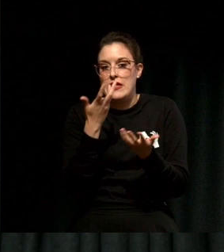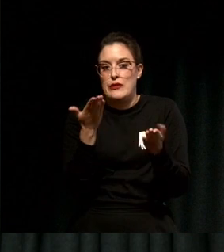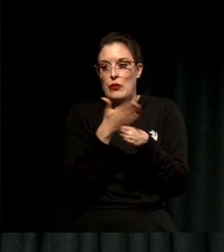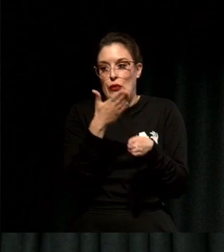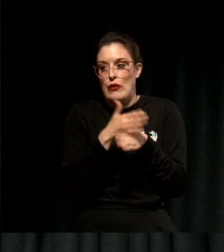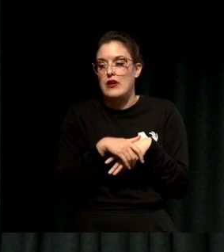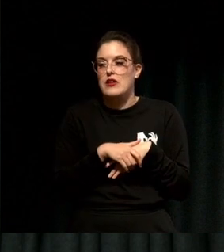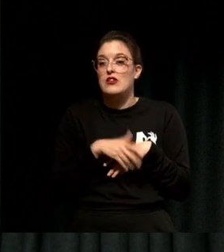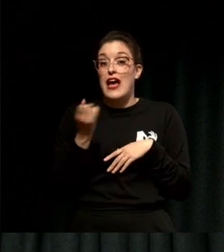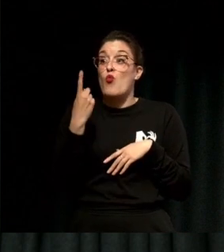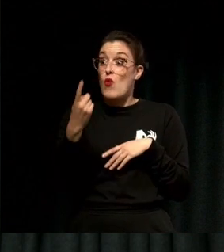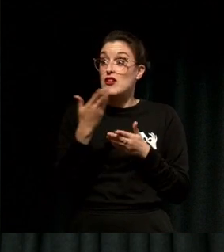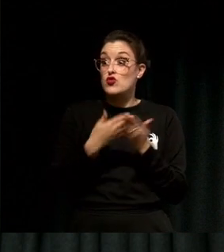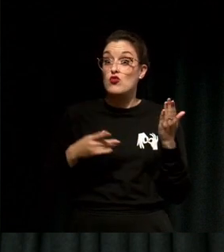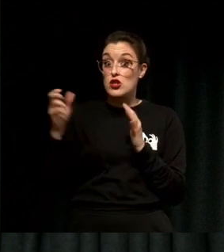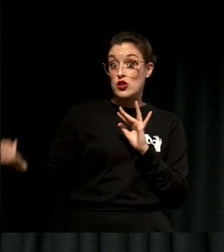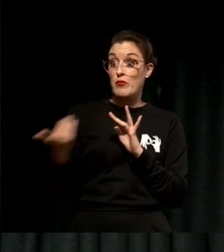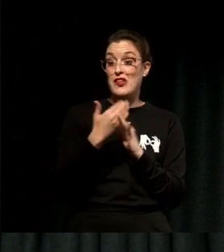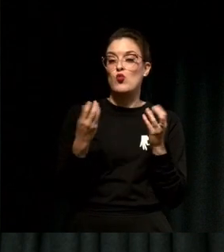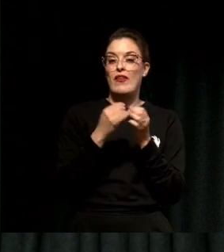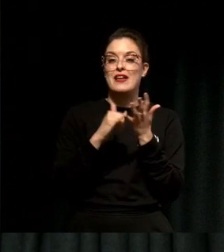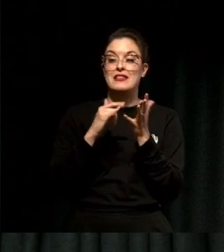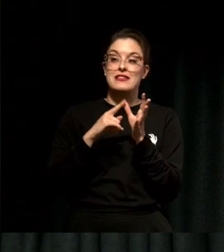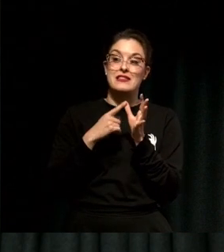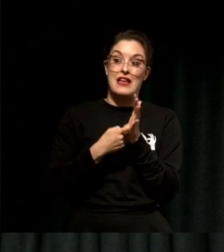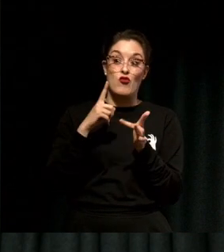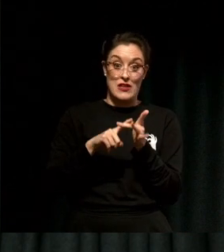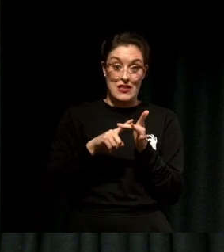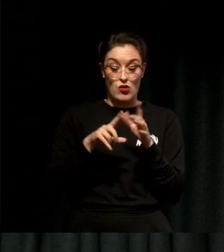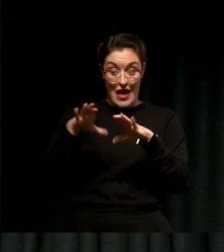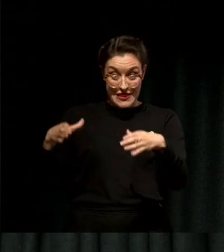written for us and she put that in as part of her application for this job.